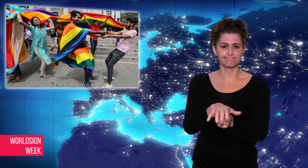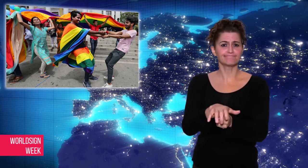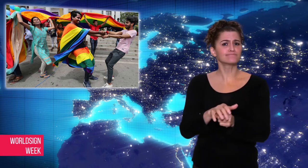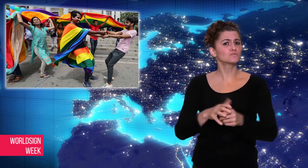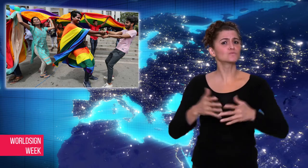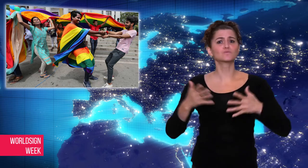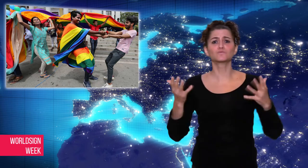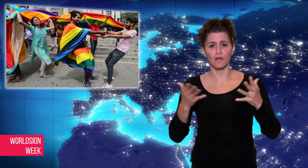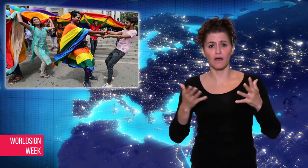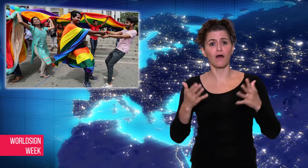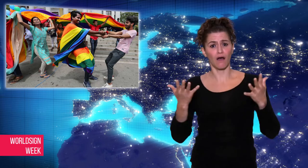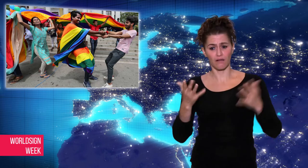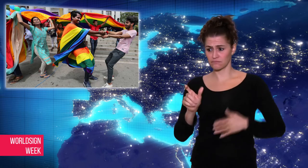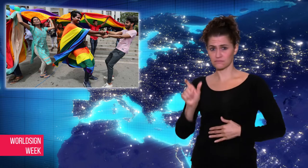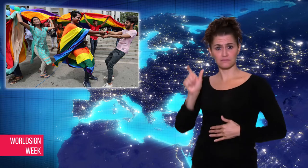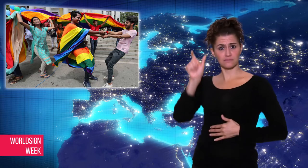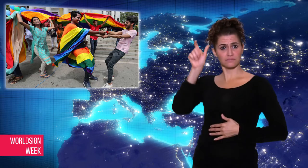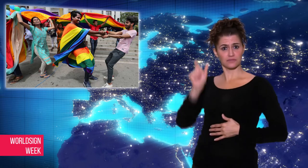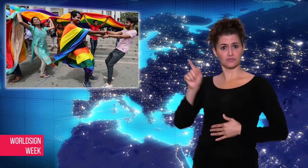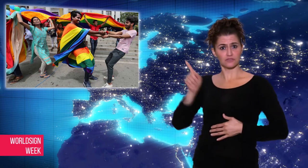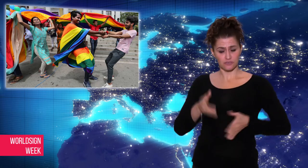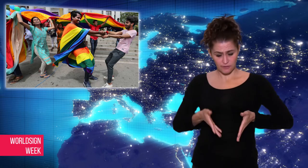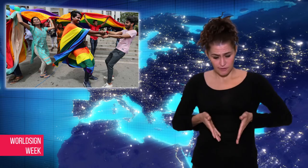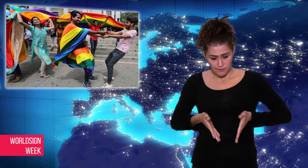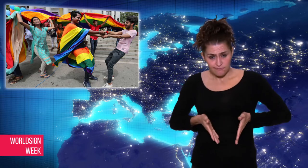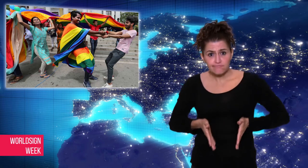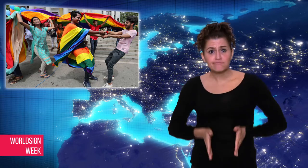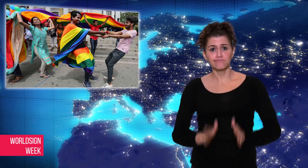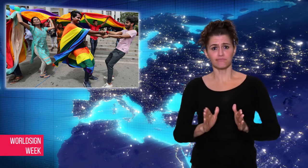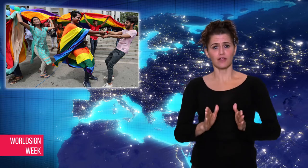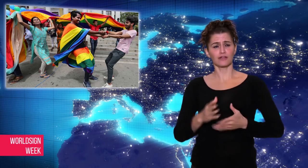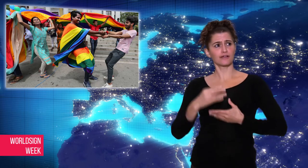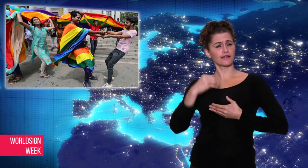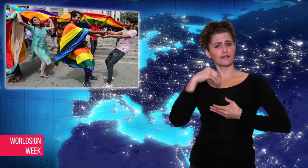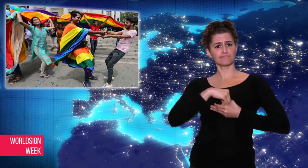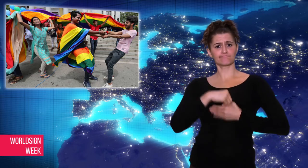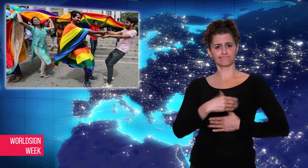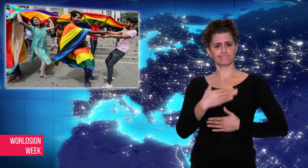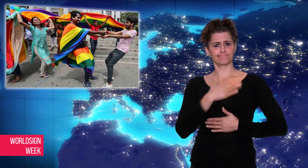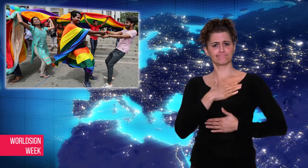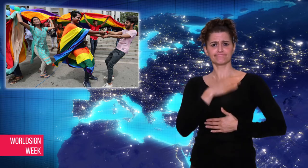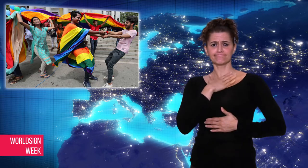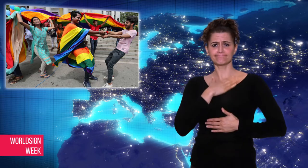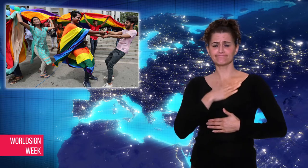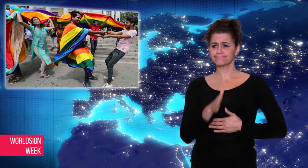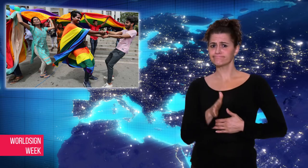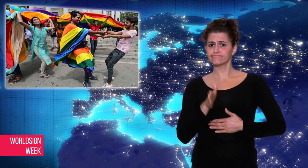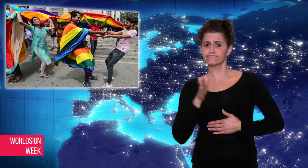was a biological phenomenon,” and that